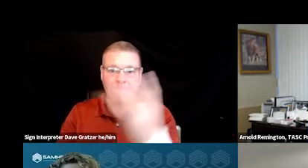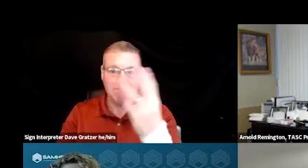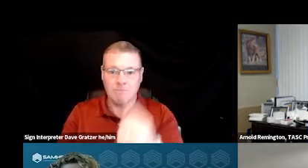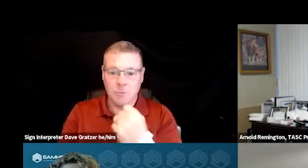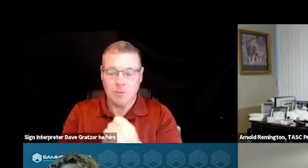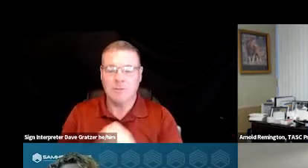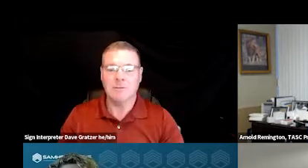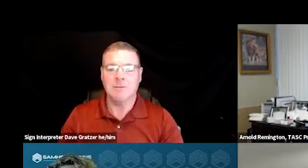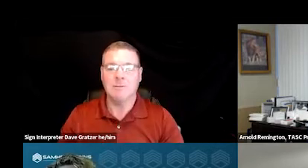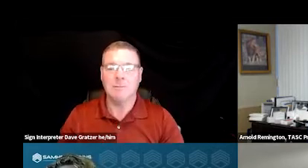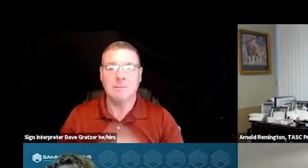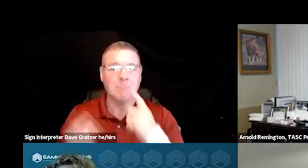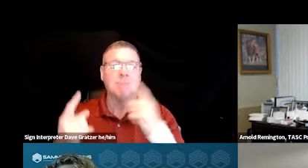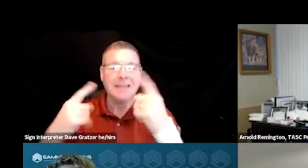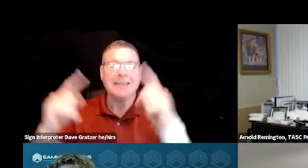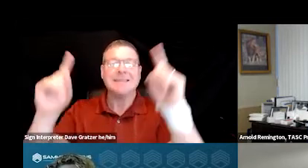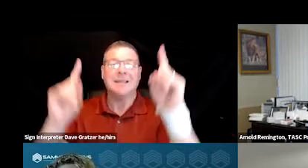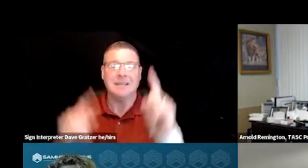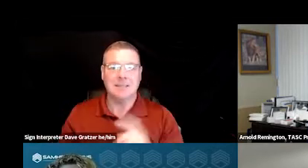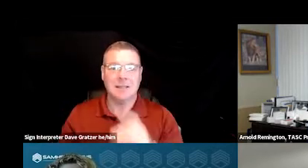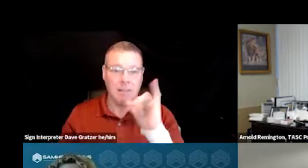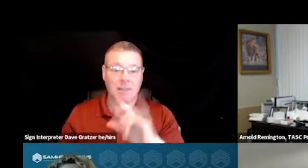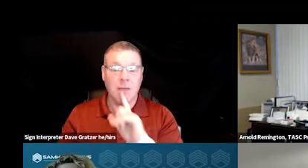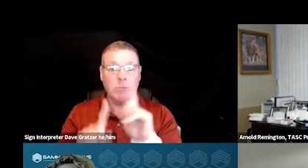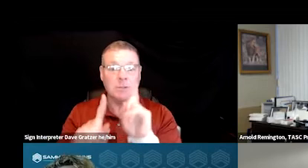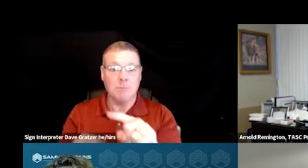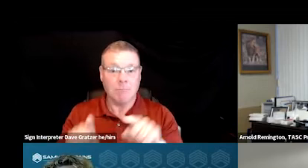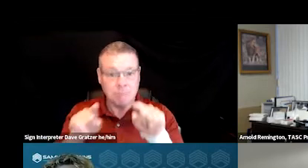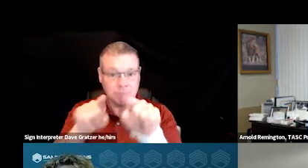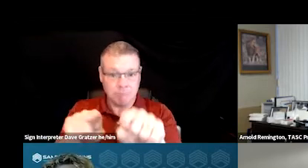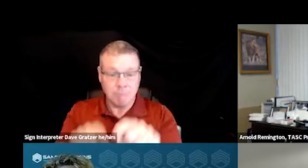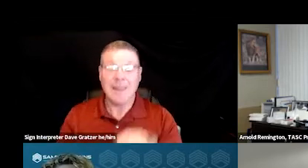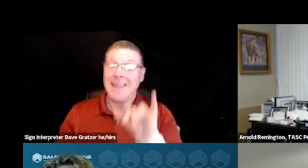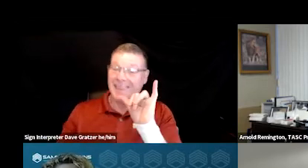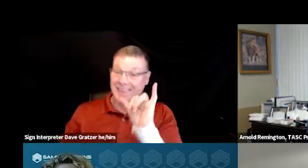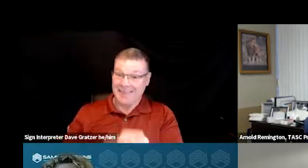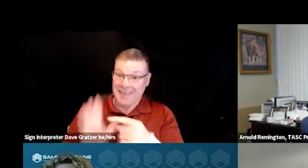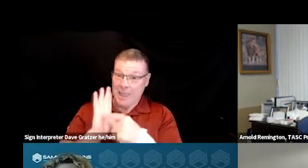the success of Co Responder models. This particular model for us,